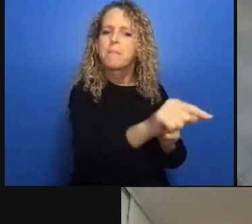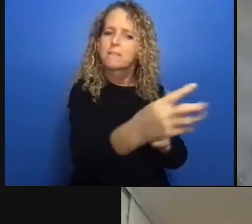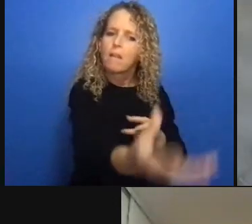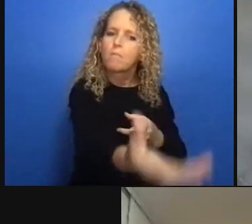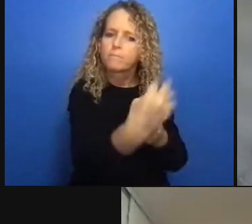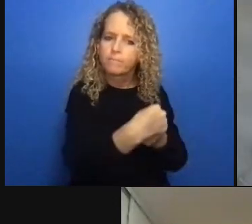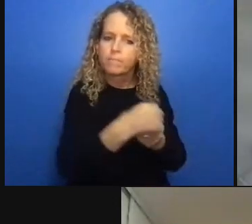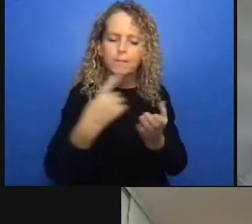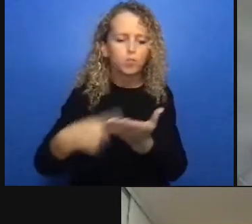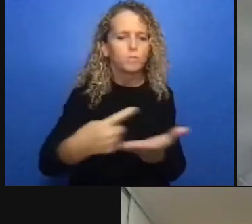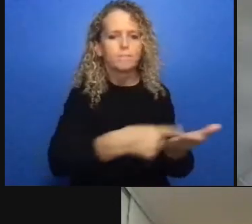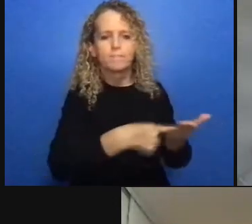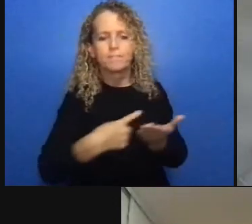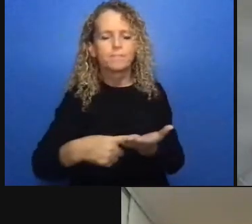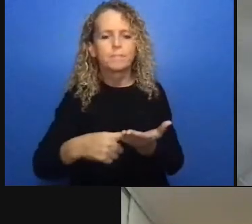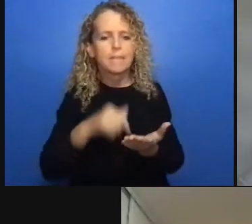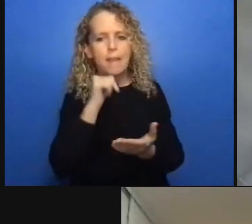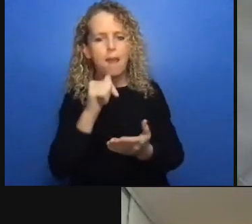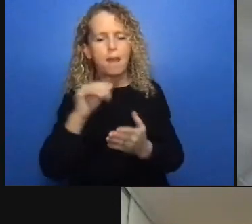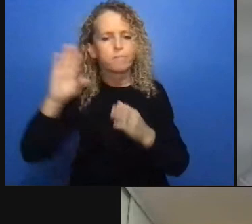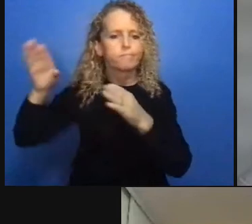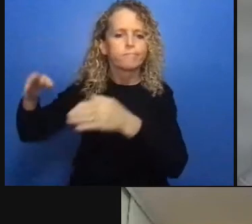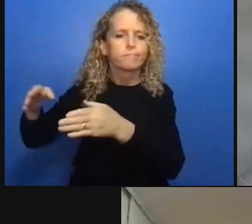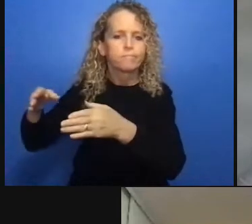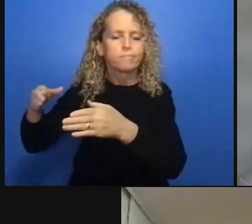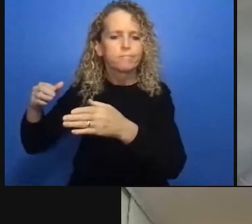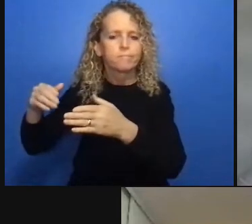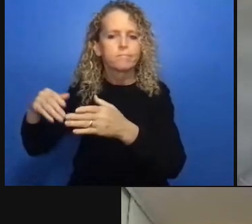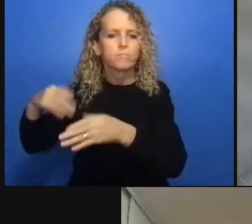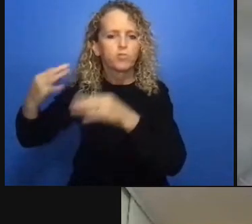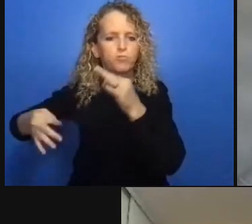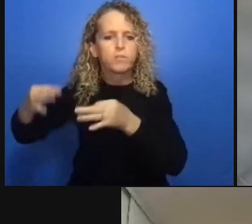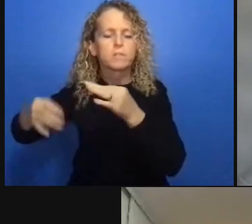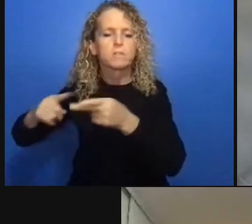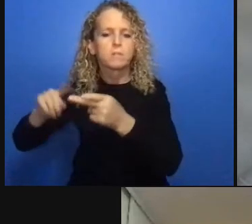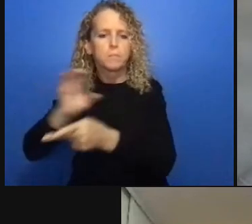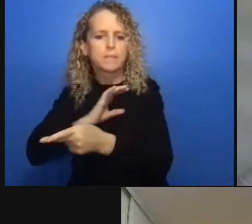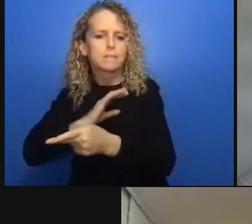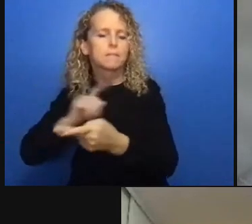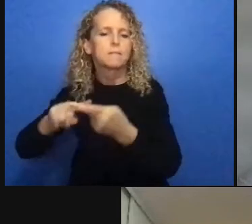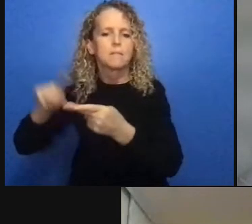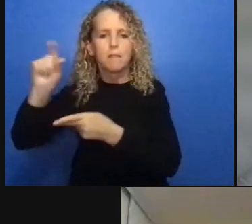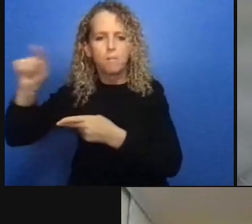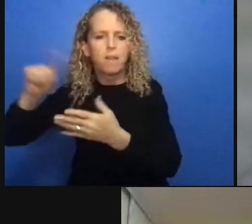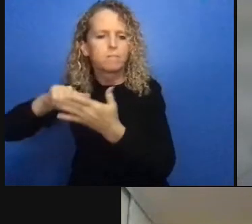body cams or oh we need training or oh we need more resources so that we can do that better